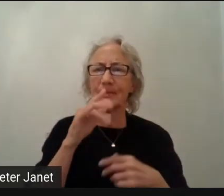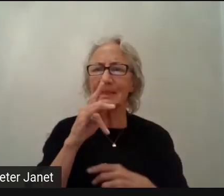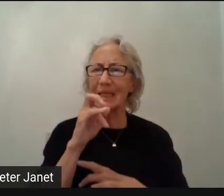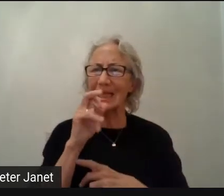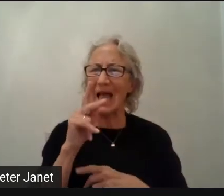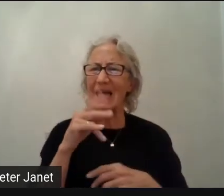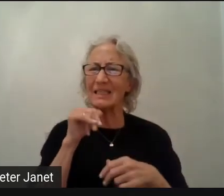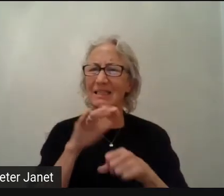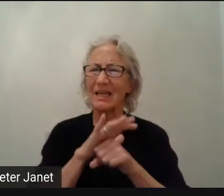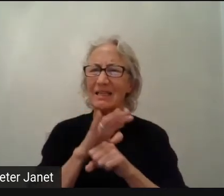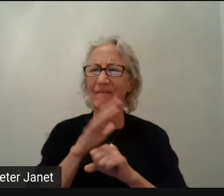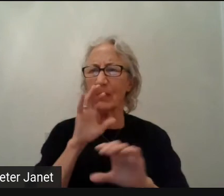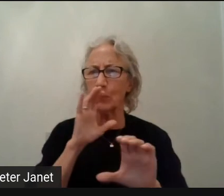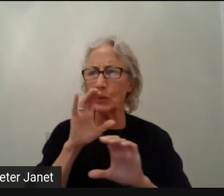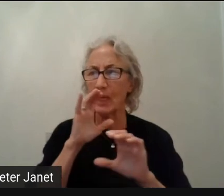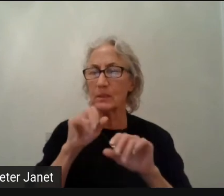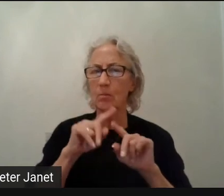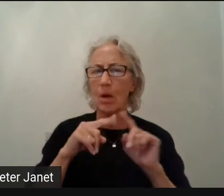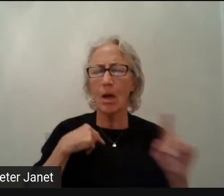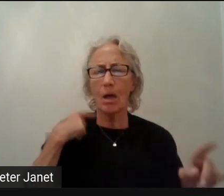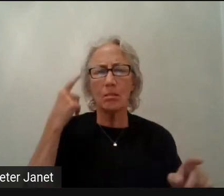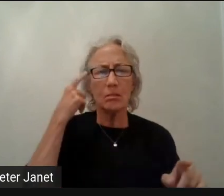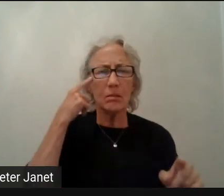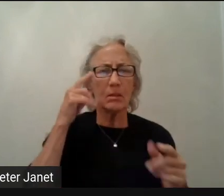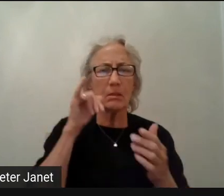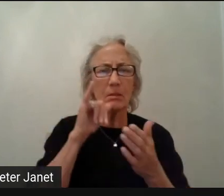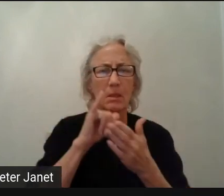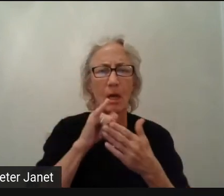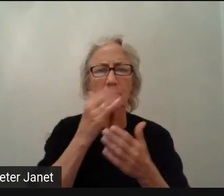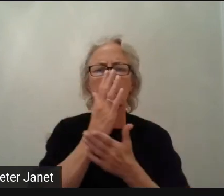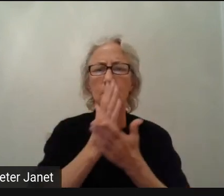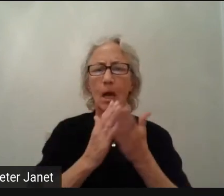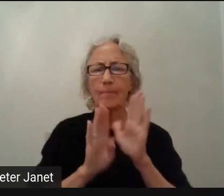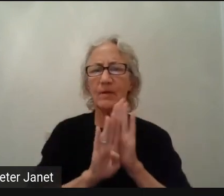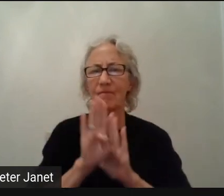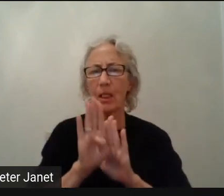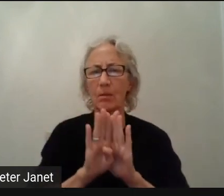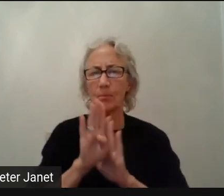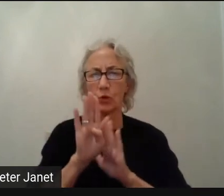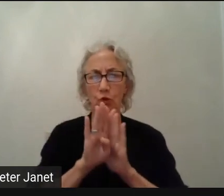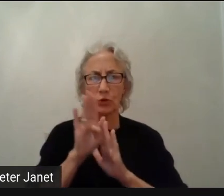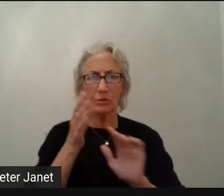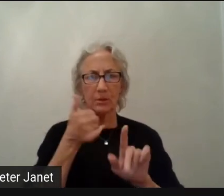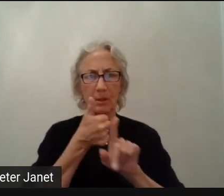because I think that still, developers are a bit more advanced